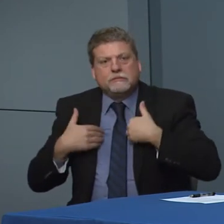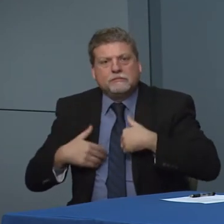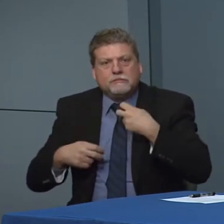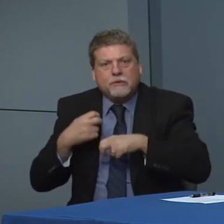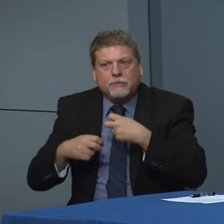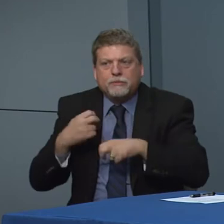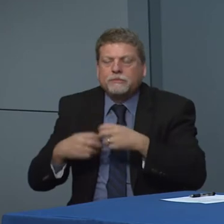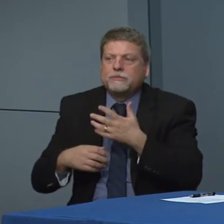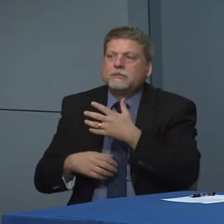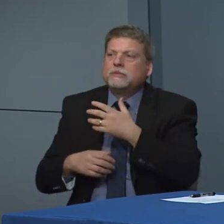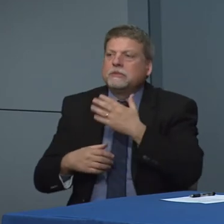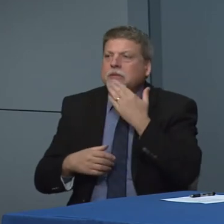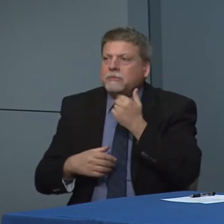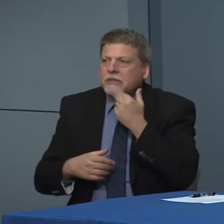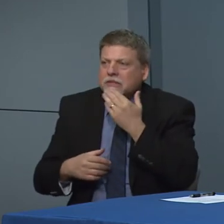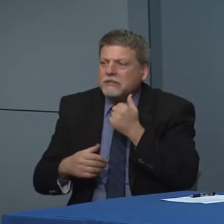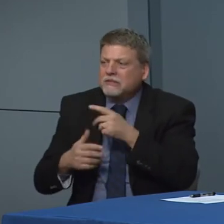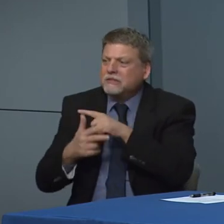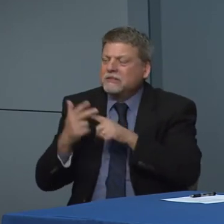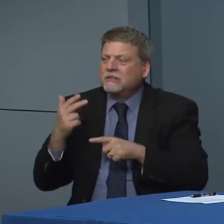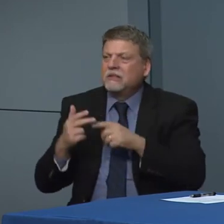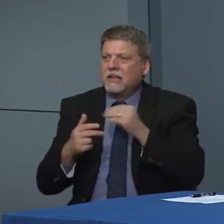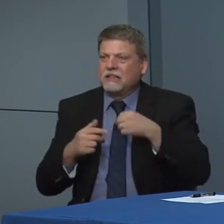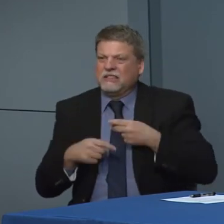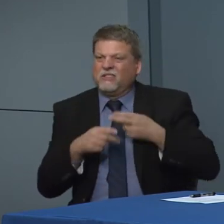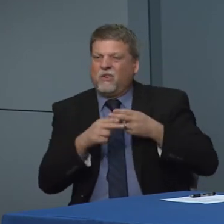high-risk population and then you saw evolution of that